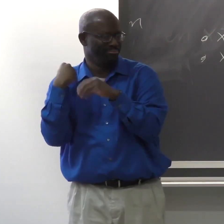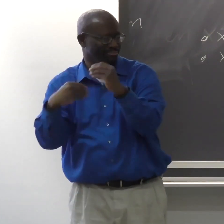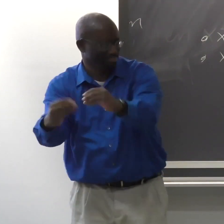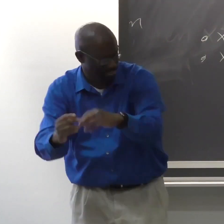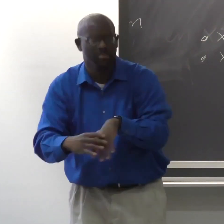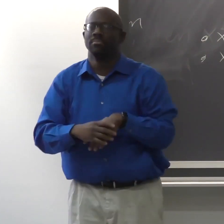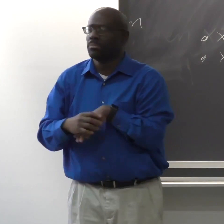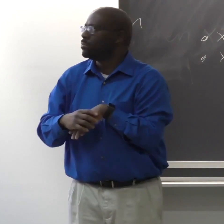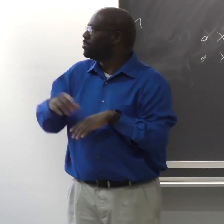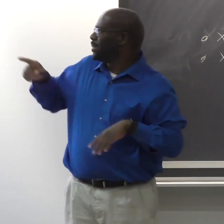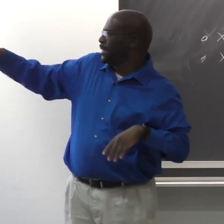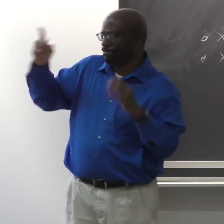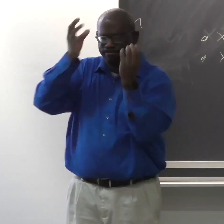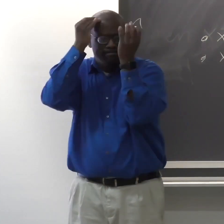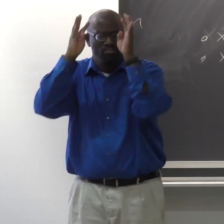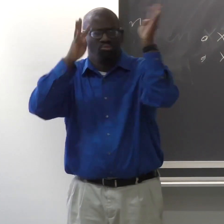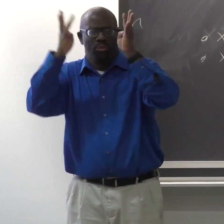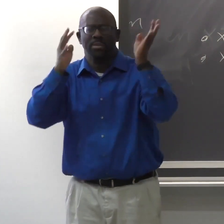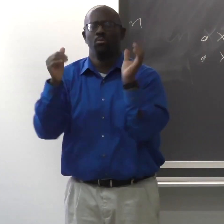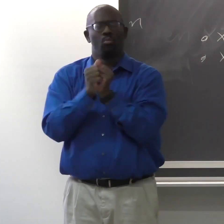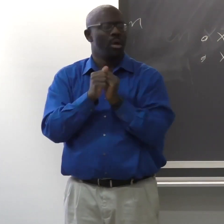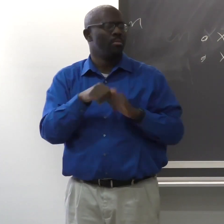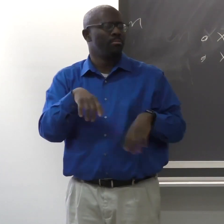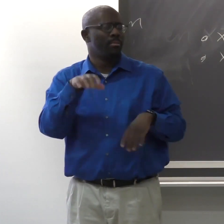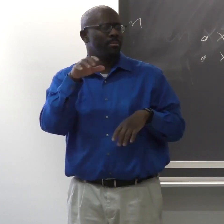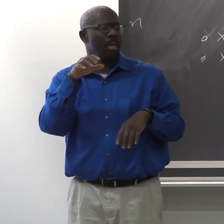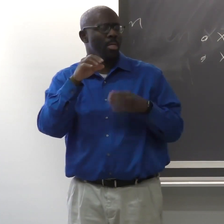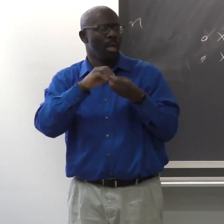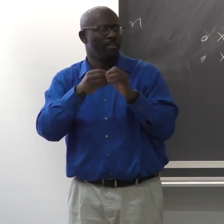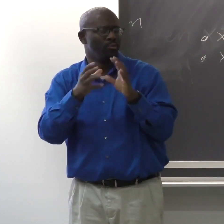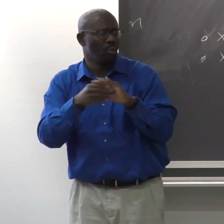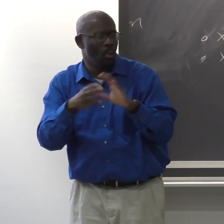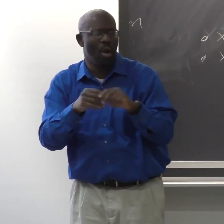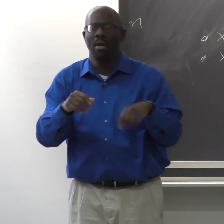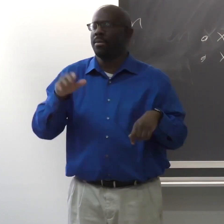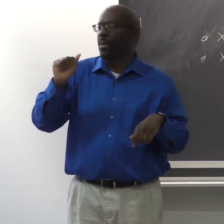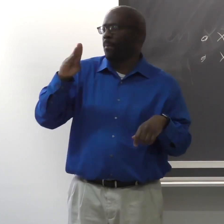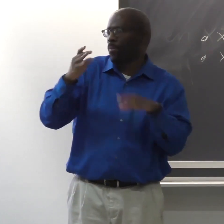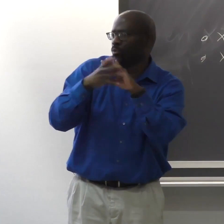So this is also a multi-generational Black deaf family represented here with this child.